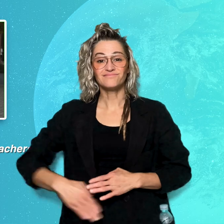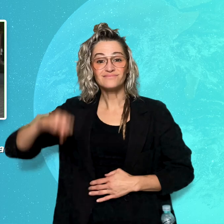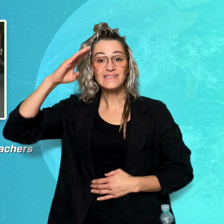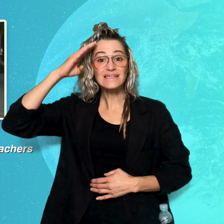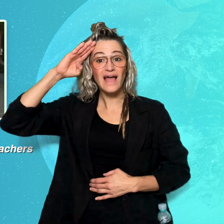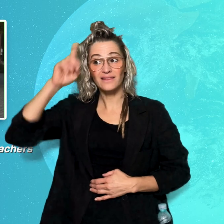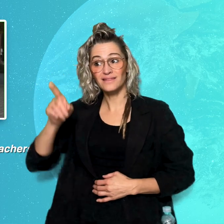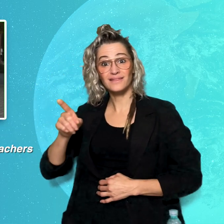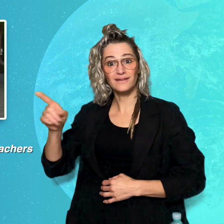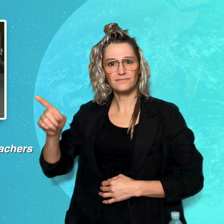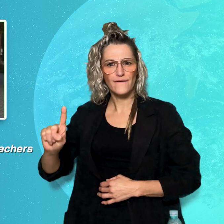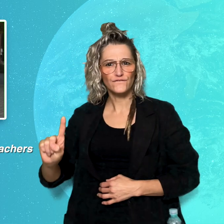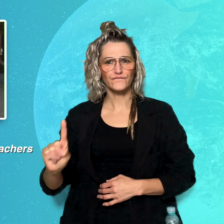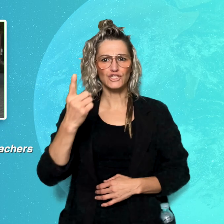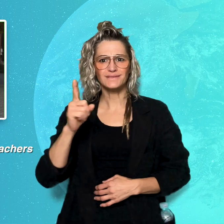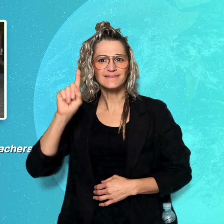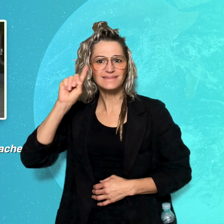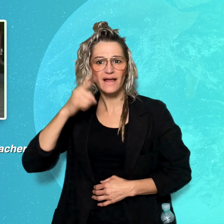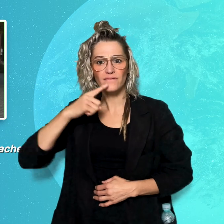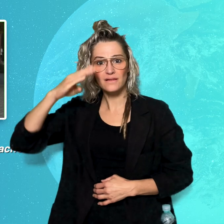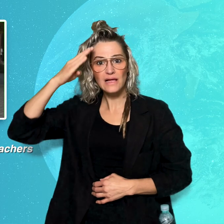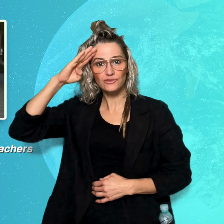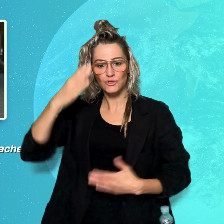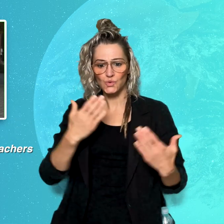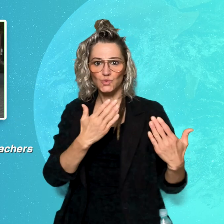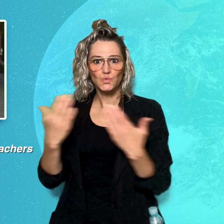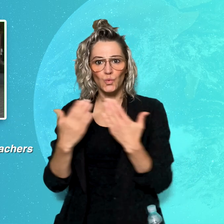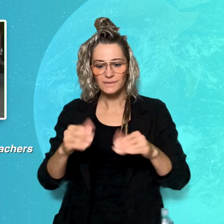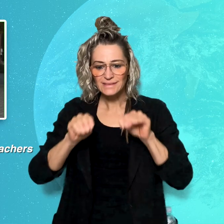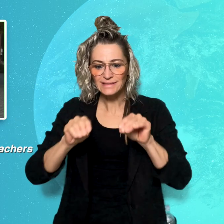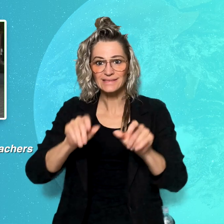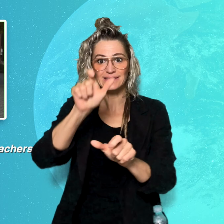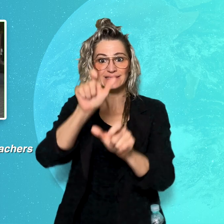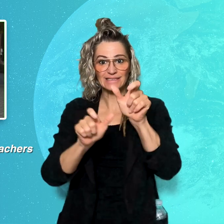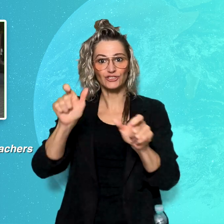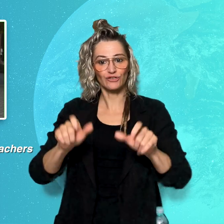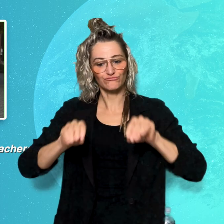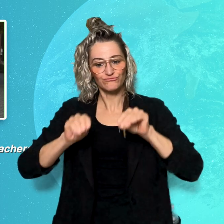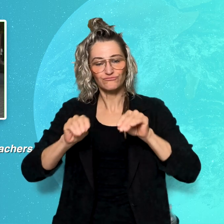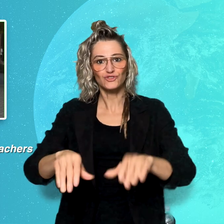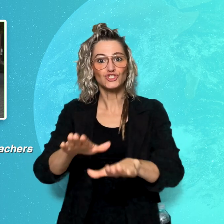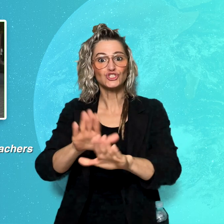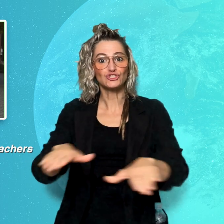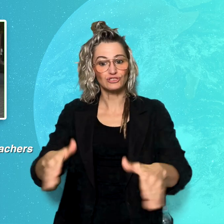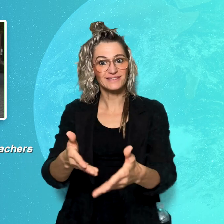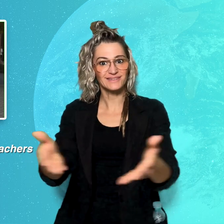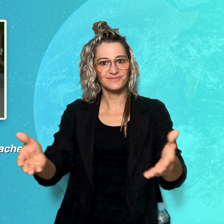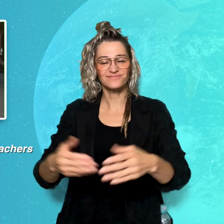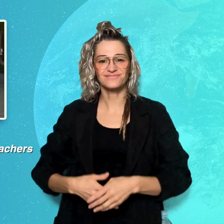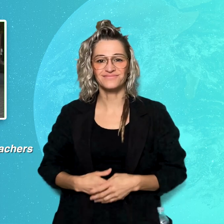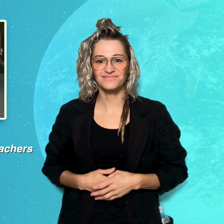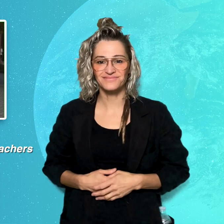First Deaf Irish primary school teachers